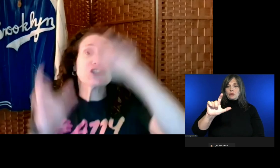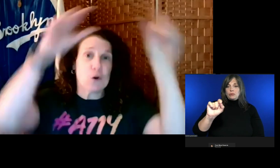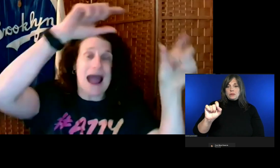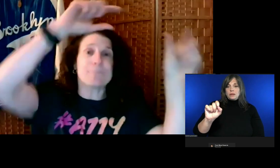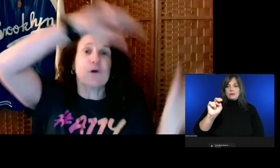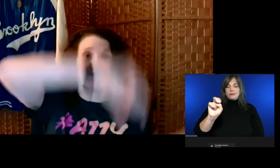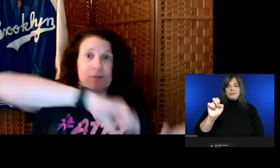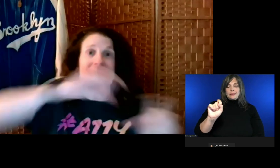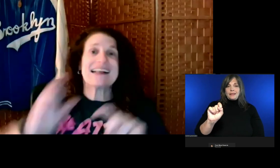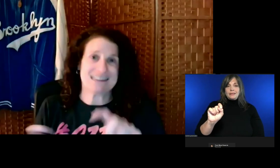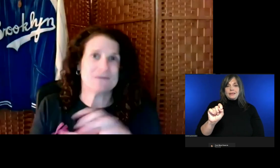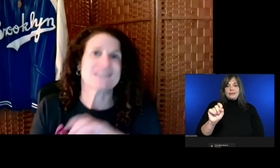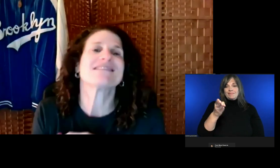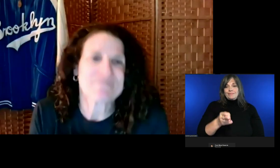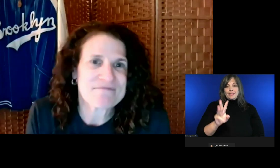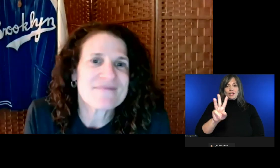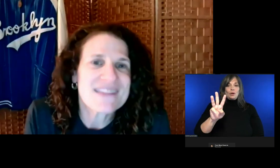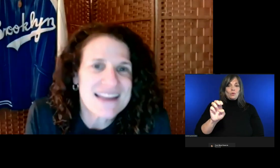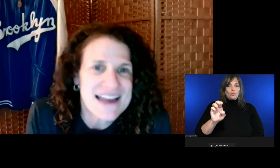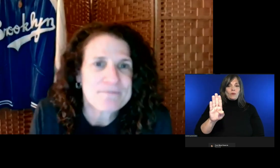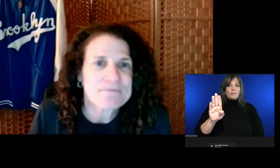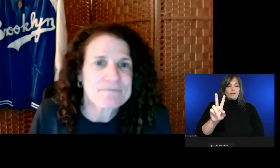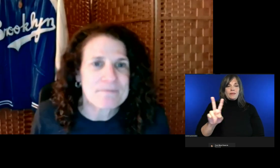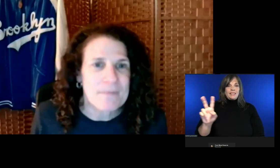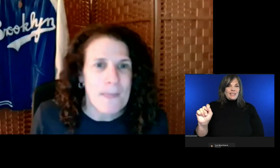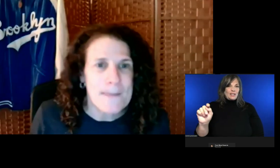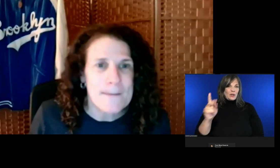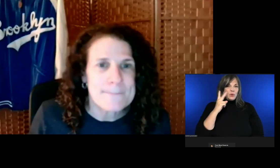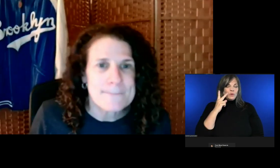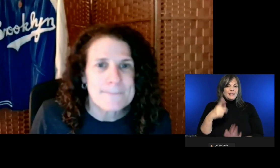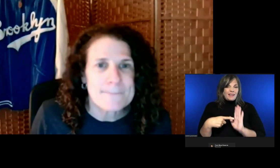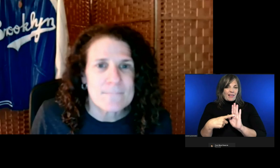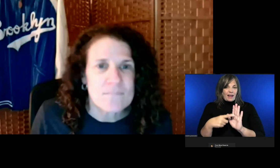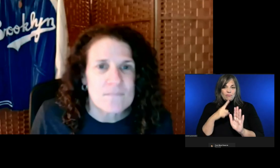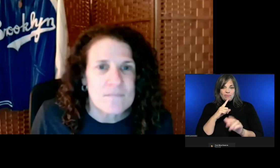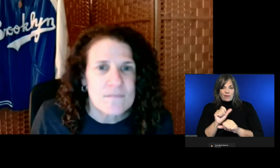Yeah. Thank you.